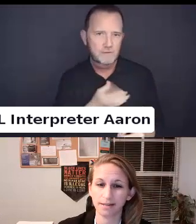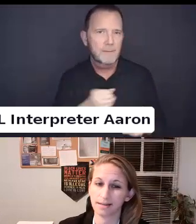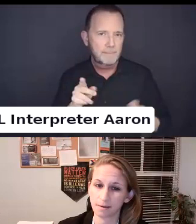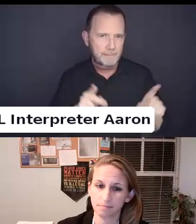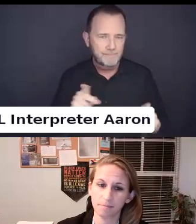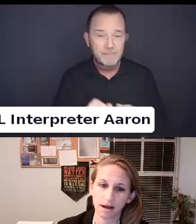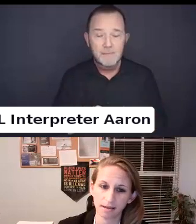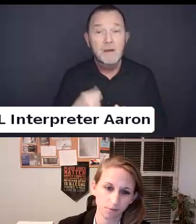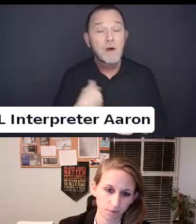That is not my area of expertise.